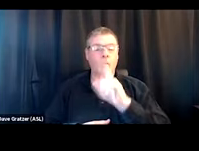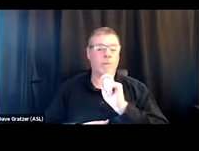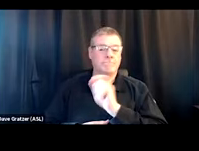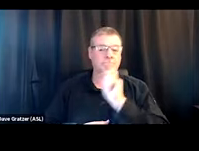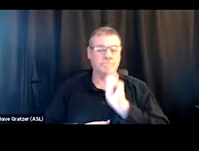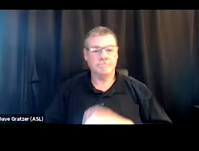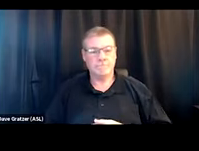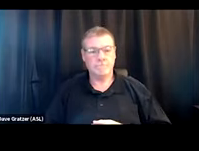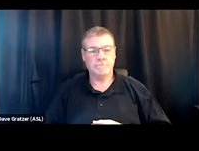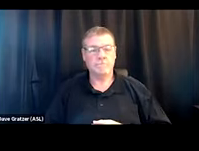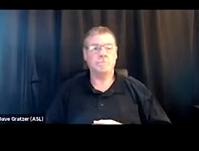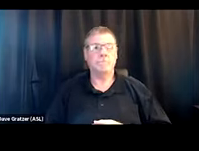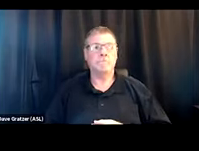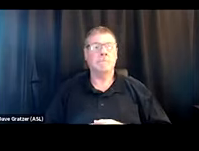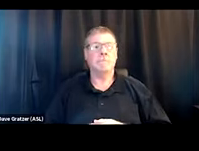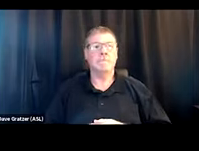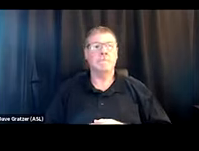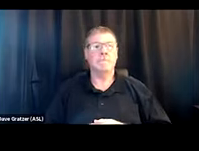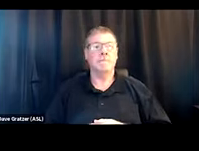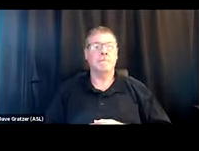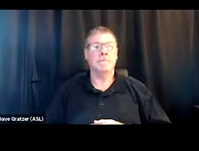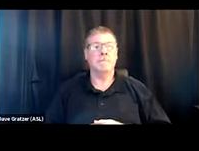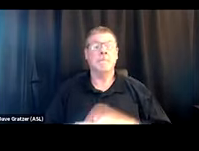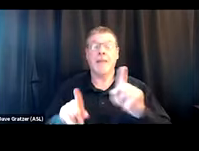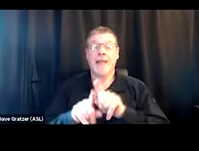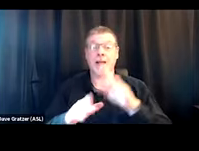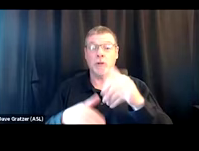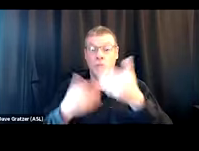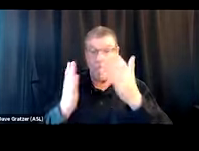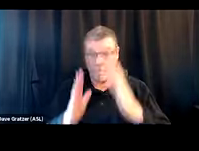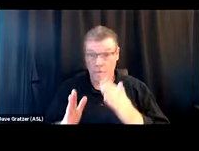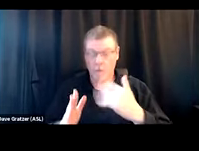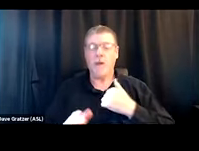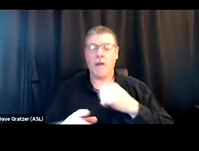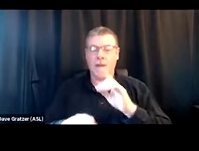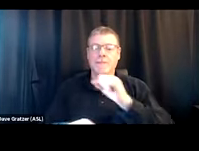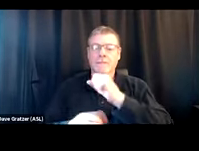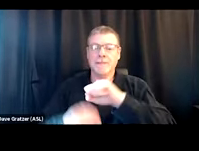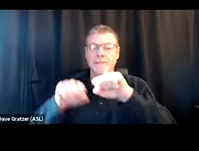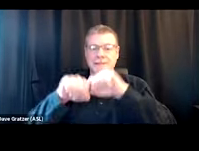and I as a provider have a system in place for a peer to come check on them,